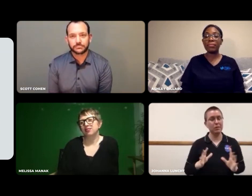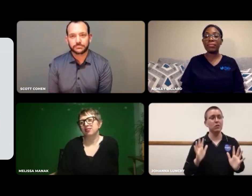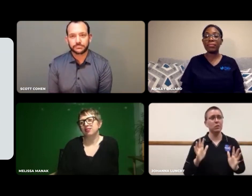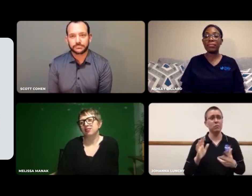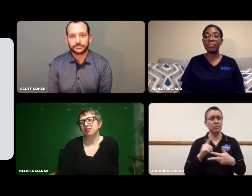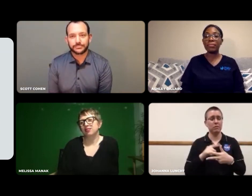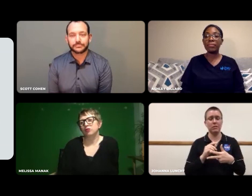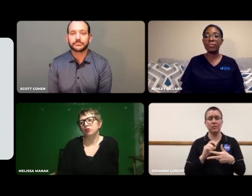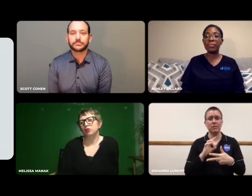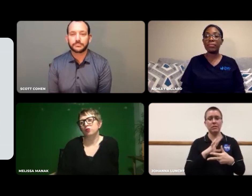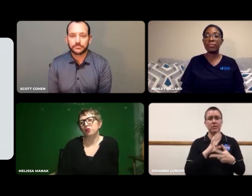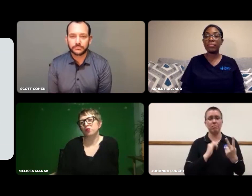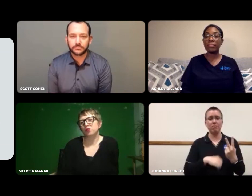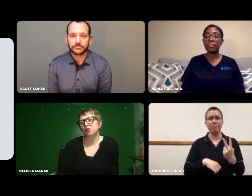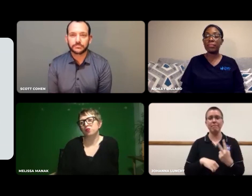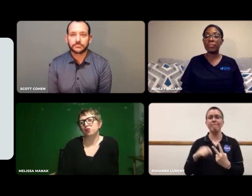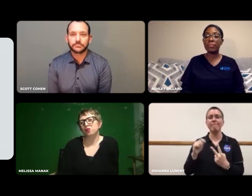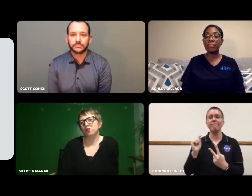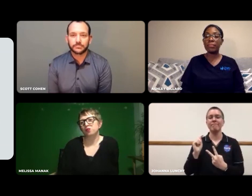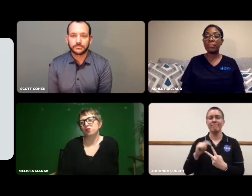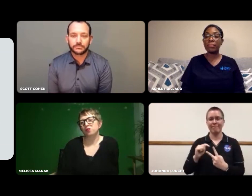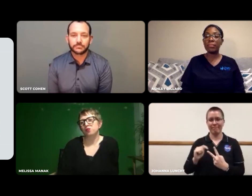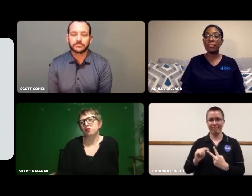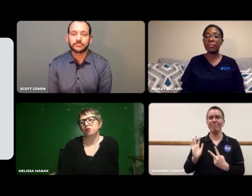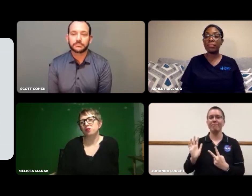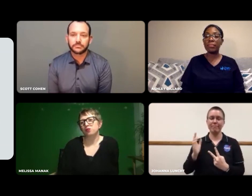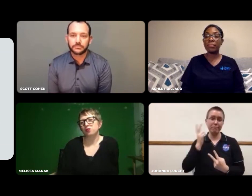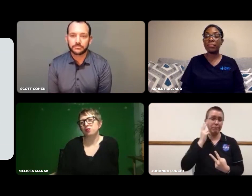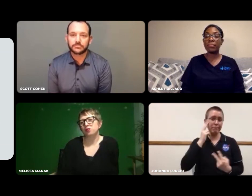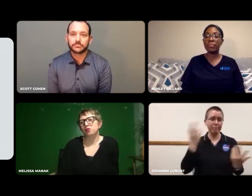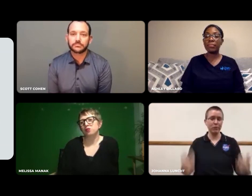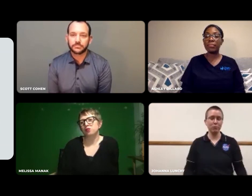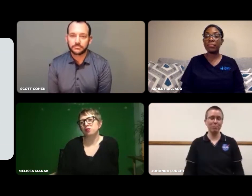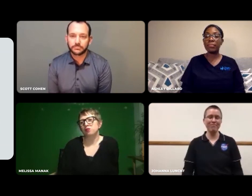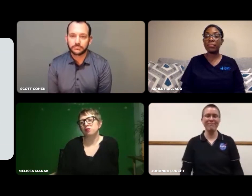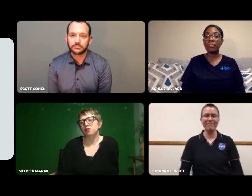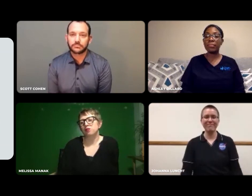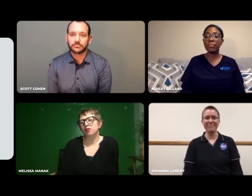The two I just mentioned are in the future for me. We'll see.